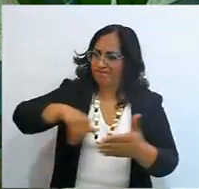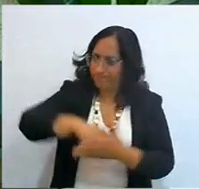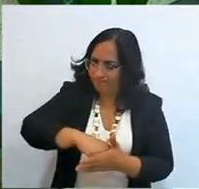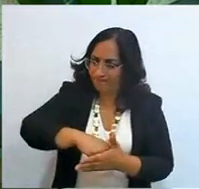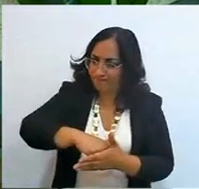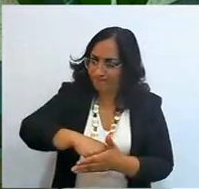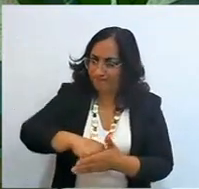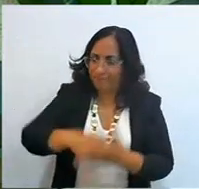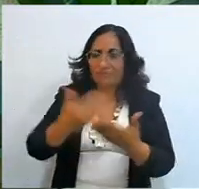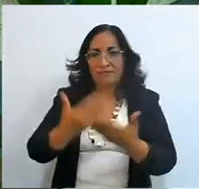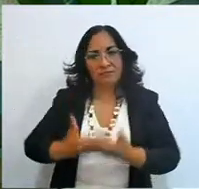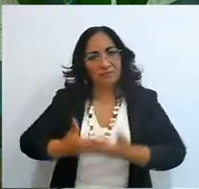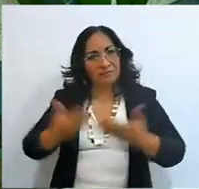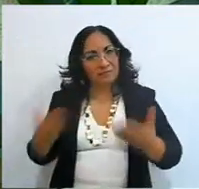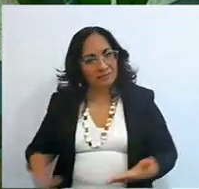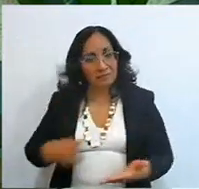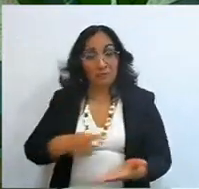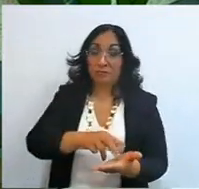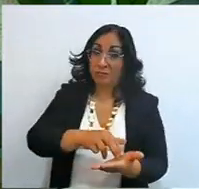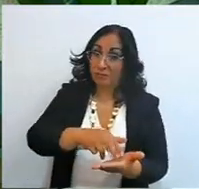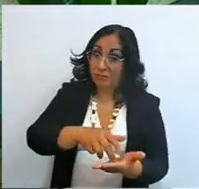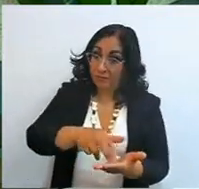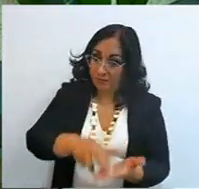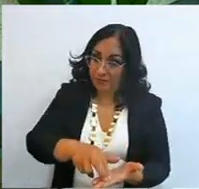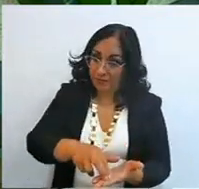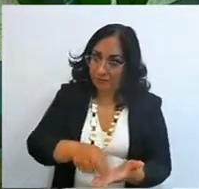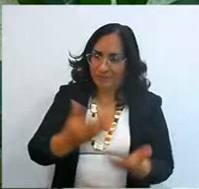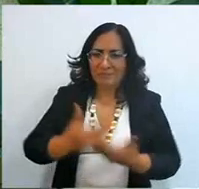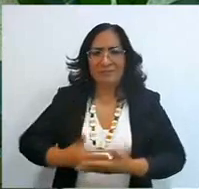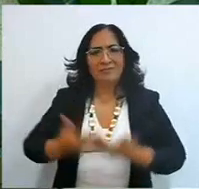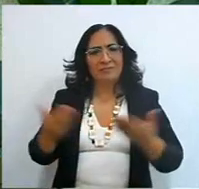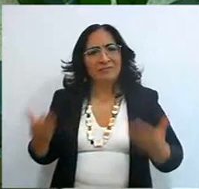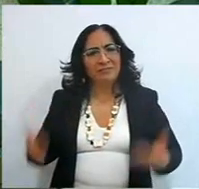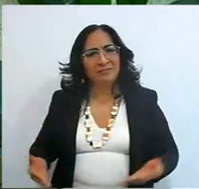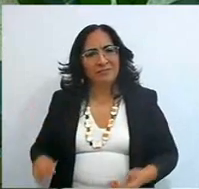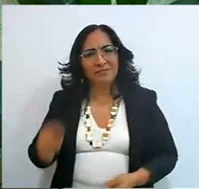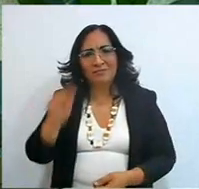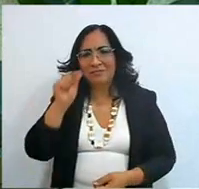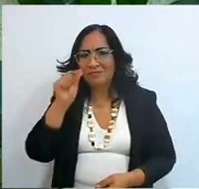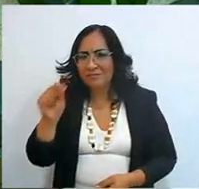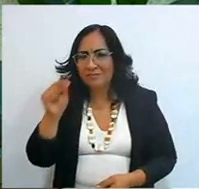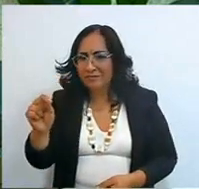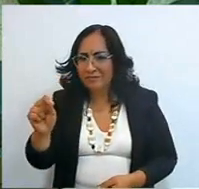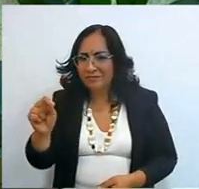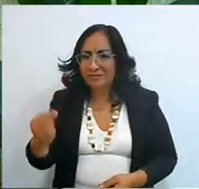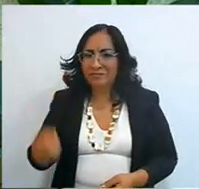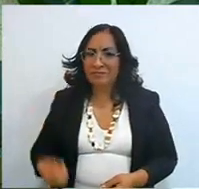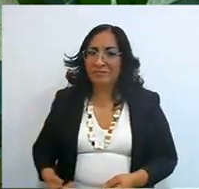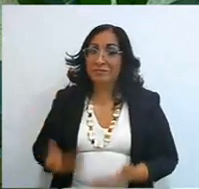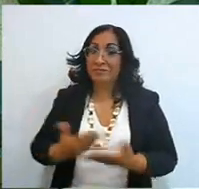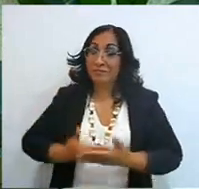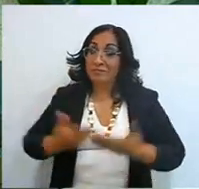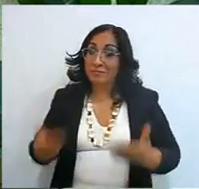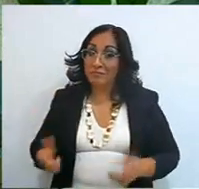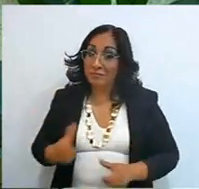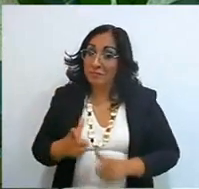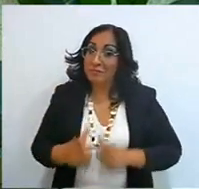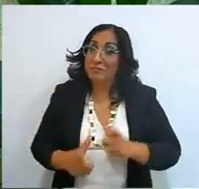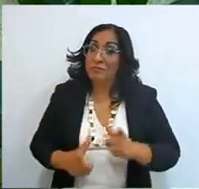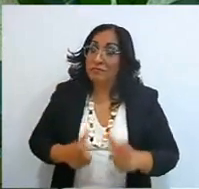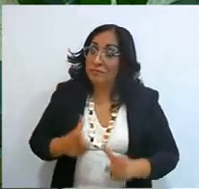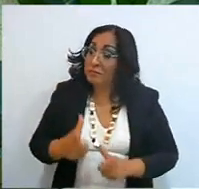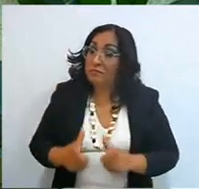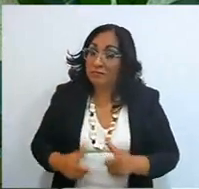advance a little further, notice, when in the history of the Bible, in the Book of Joshua,